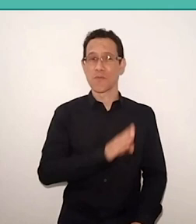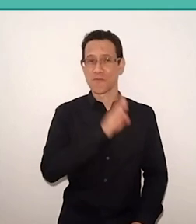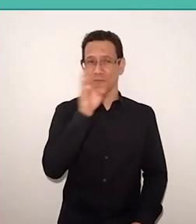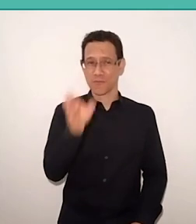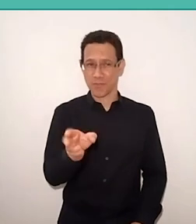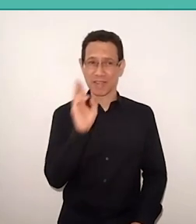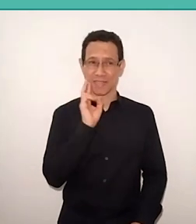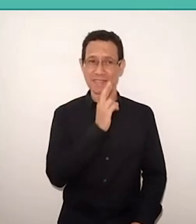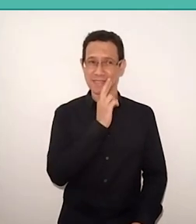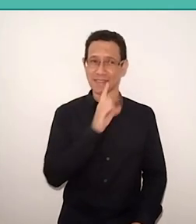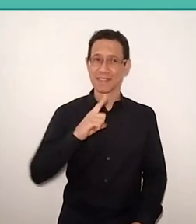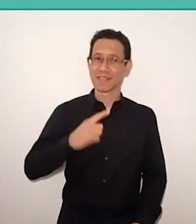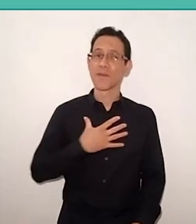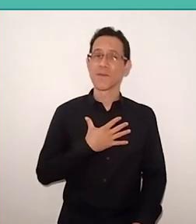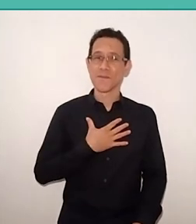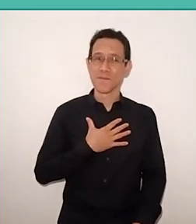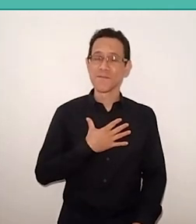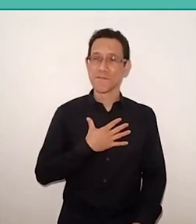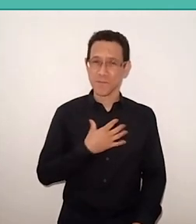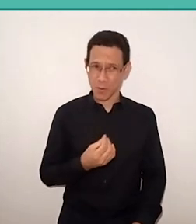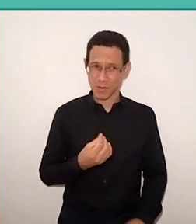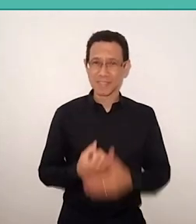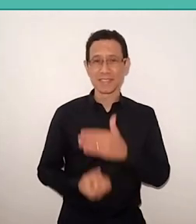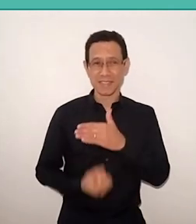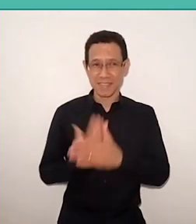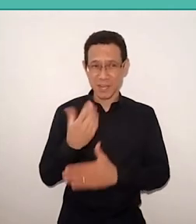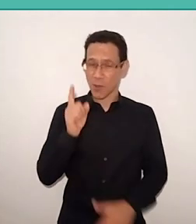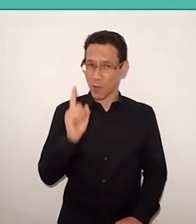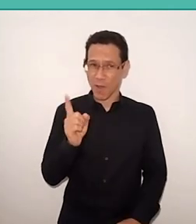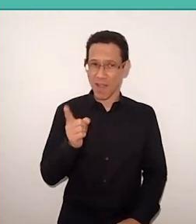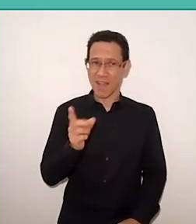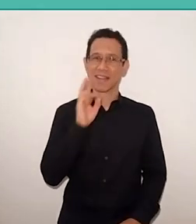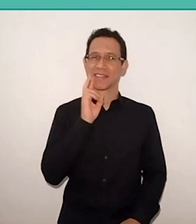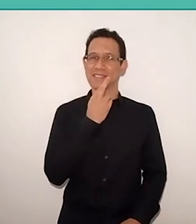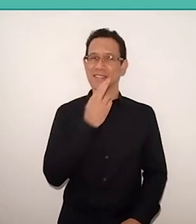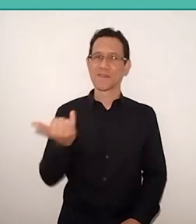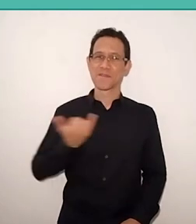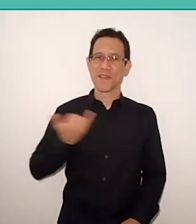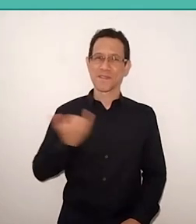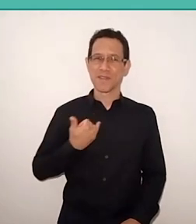the restaurant founder's son tell me how Freire